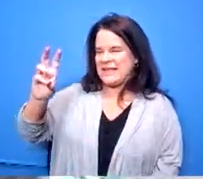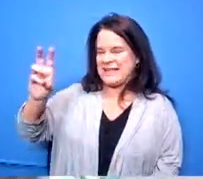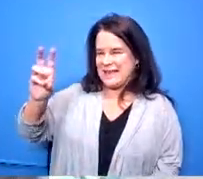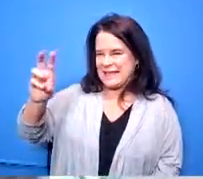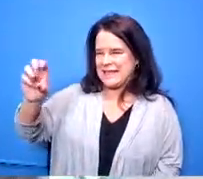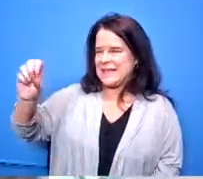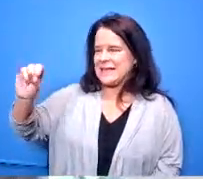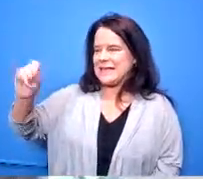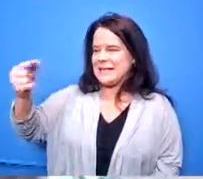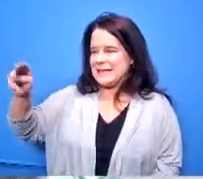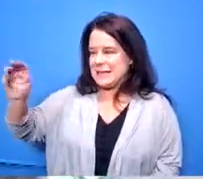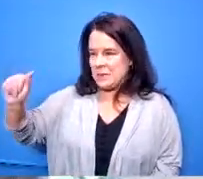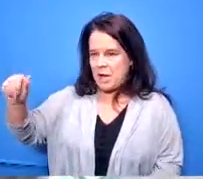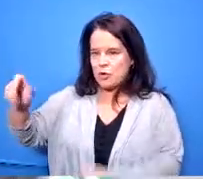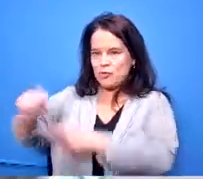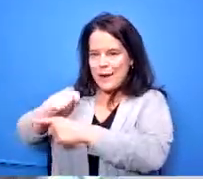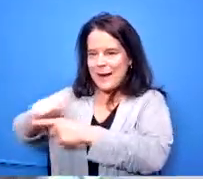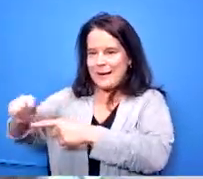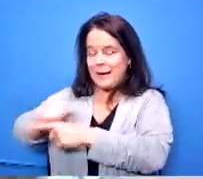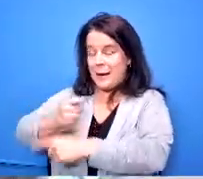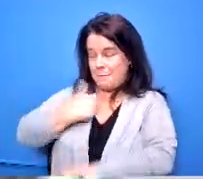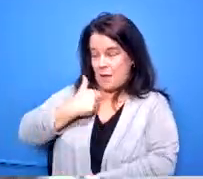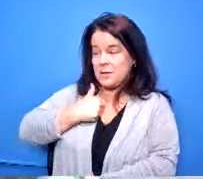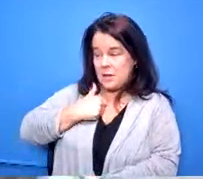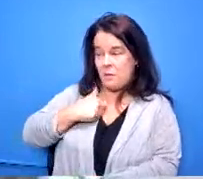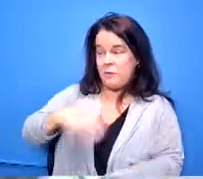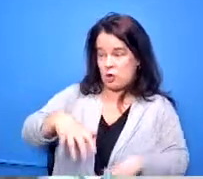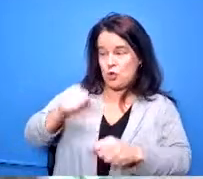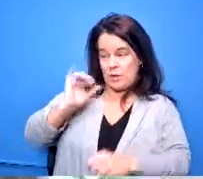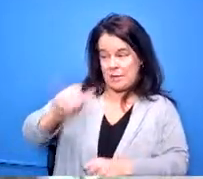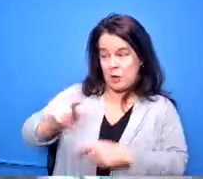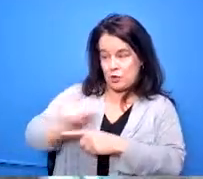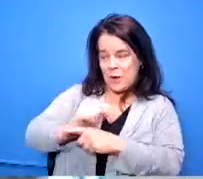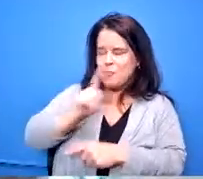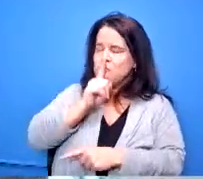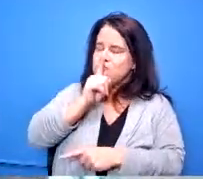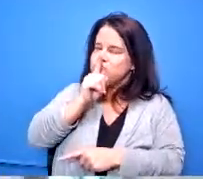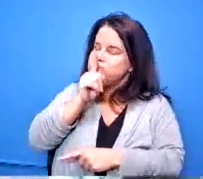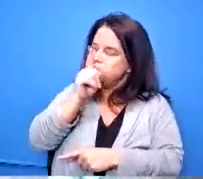went through that training and i know how valuable it is and it's also extremely valuable for our